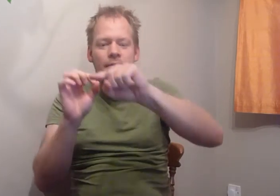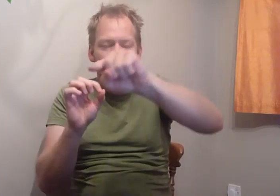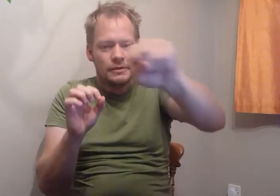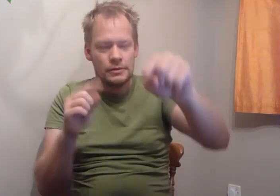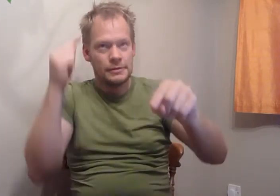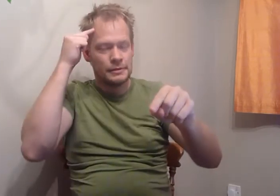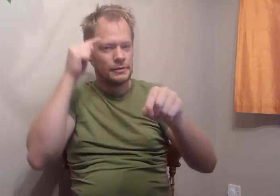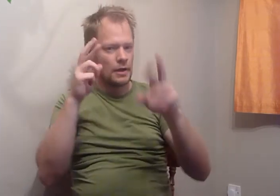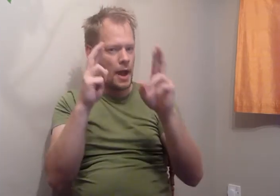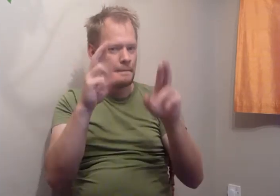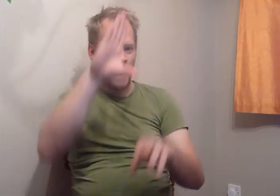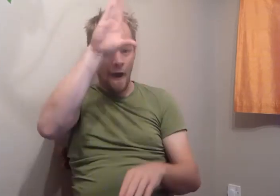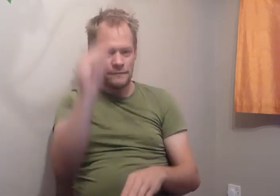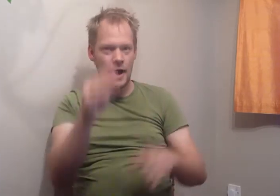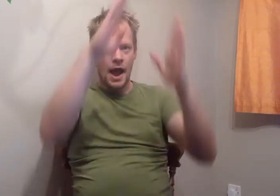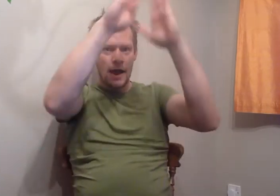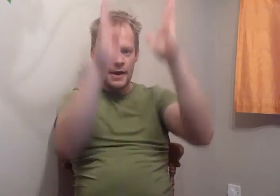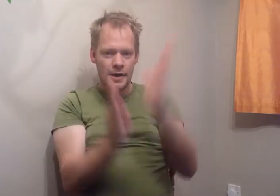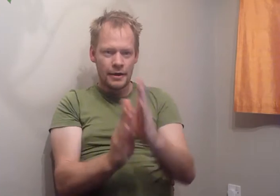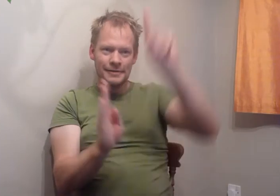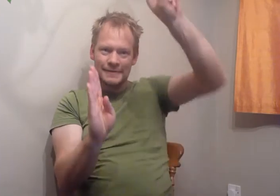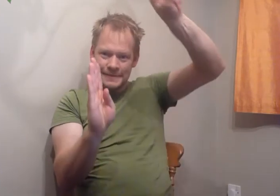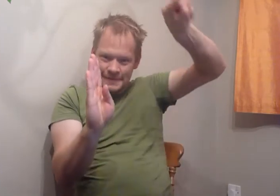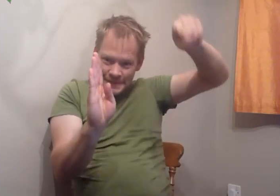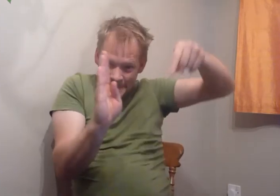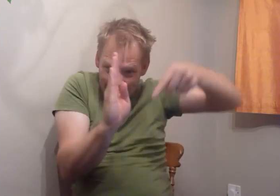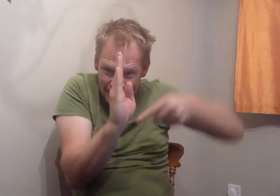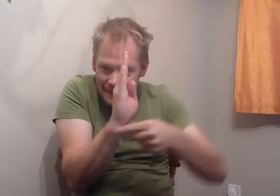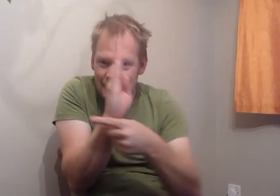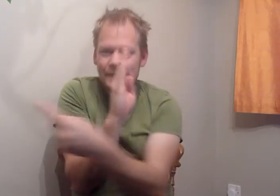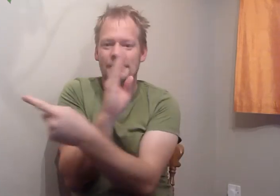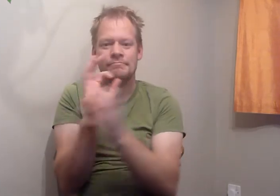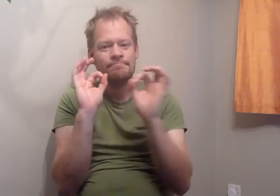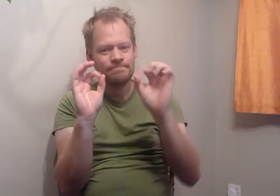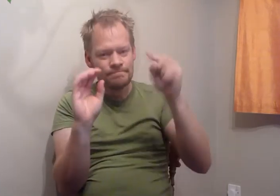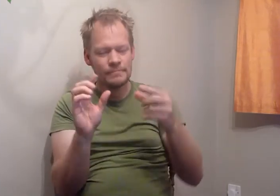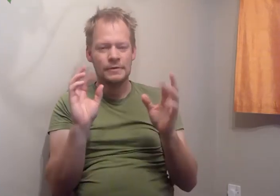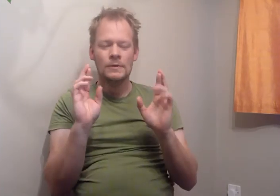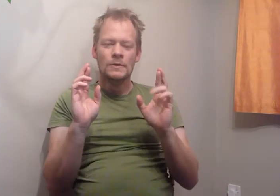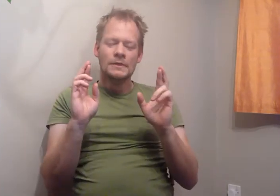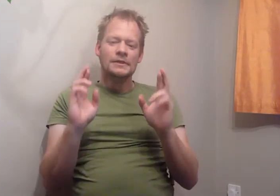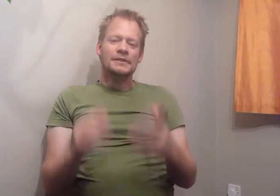hoping it will be a smooth sail past the cape of Africa.